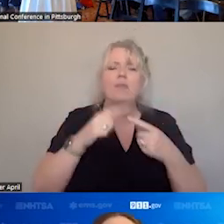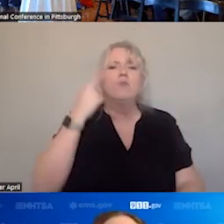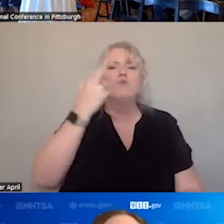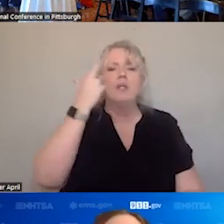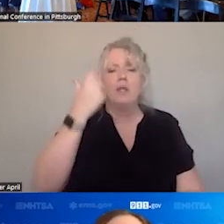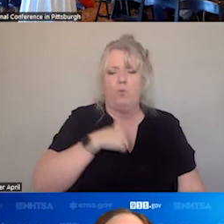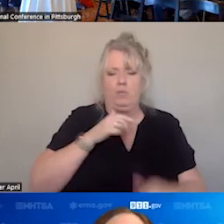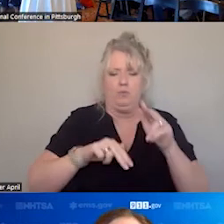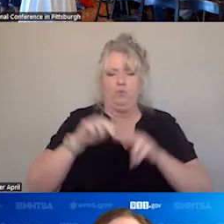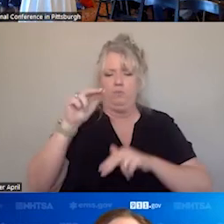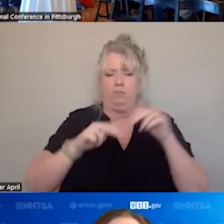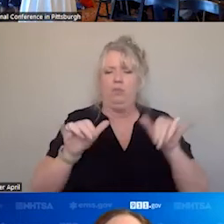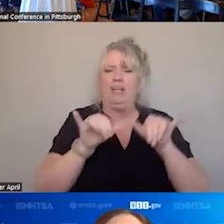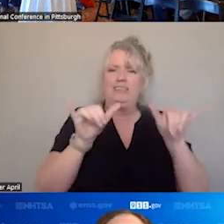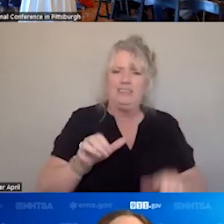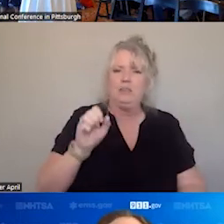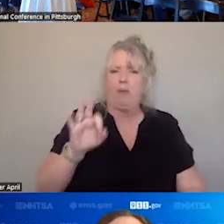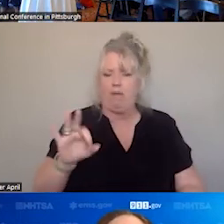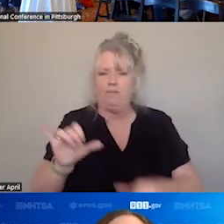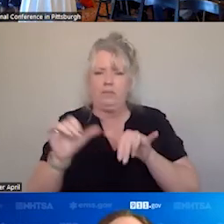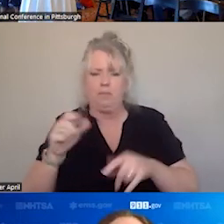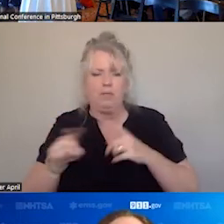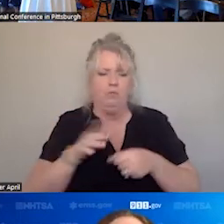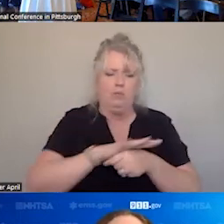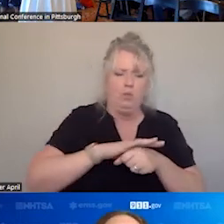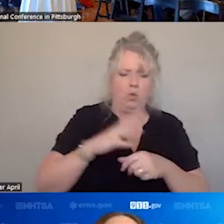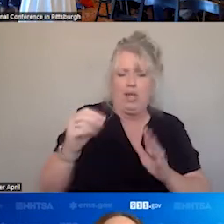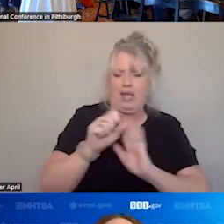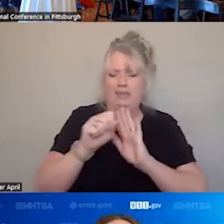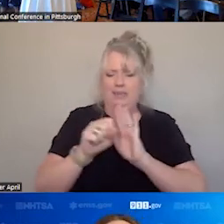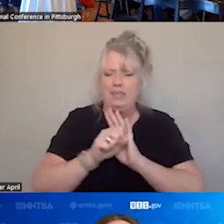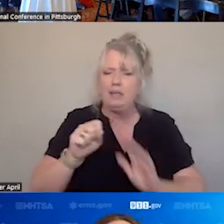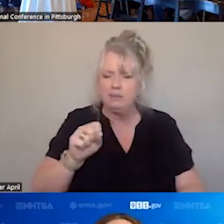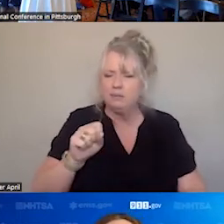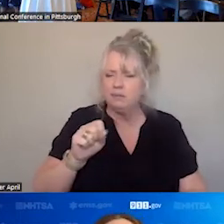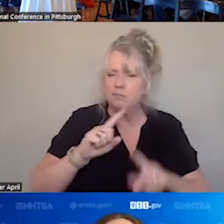SYSTEM OF SYSTEMS. GOING TO BE LOCAL AND STATE BASED. BUT WE NEED TO PROVIDE BETTER CARE, WE